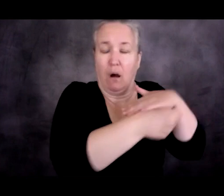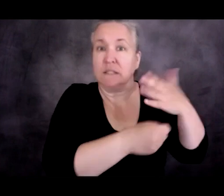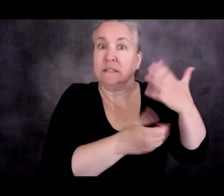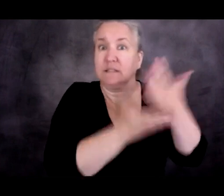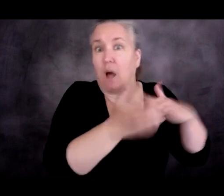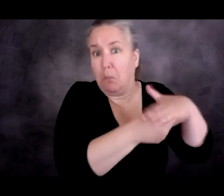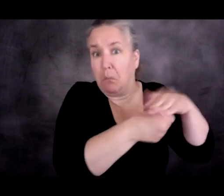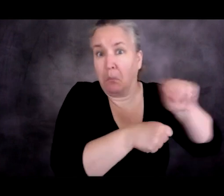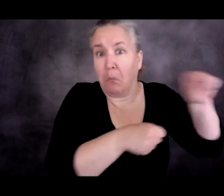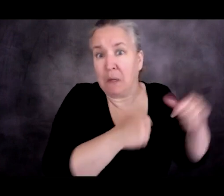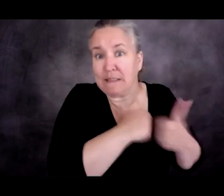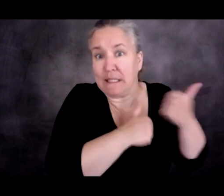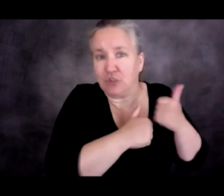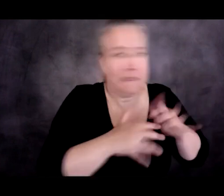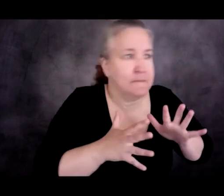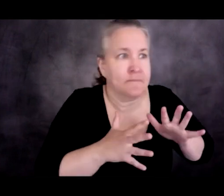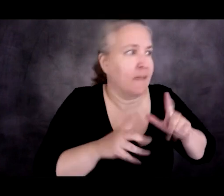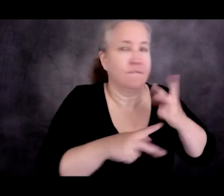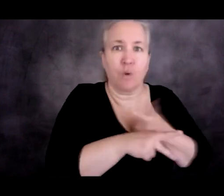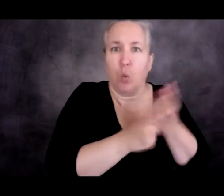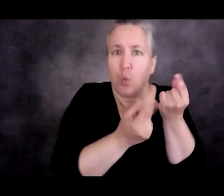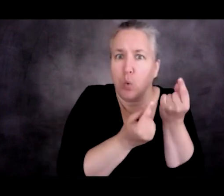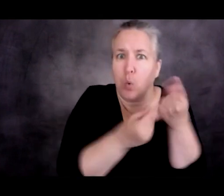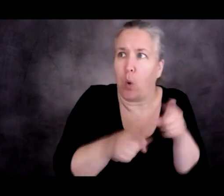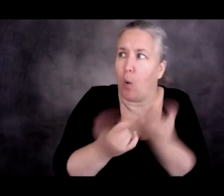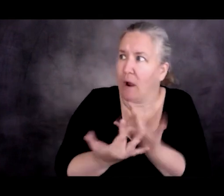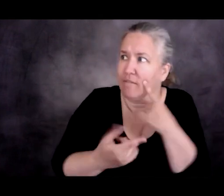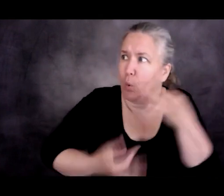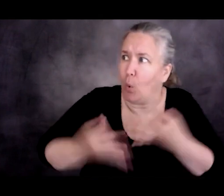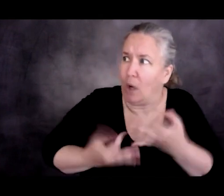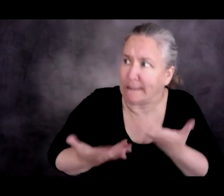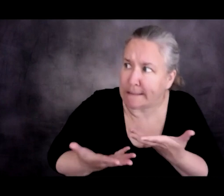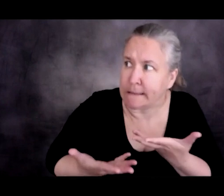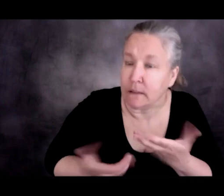So if the purpose of asylum is to provide protection